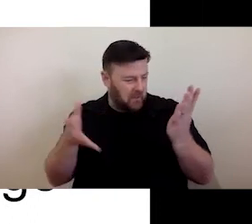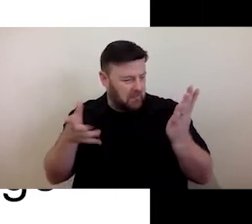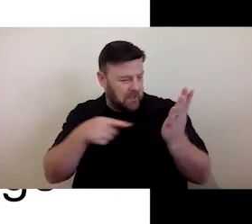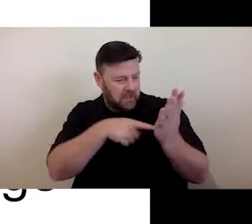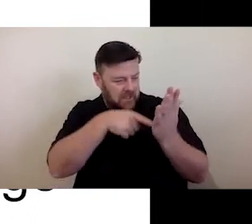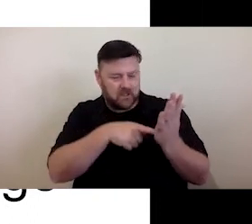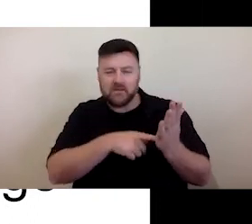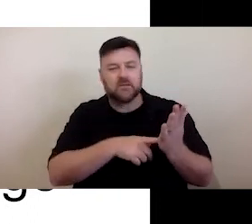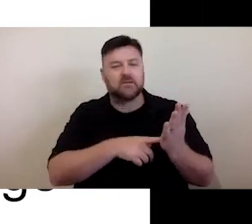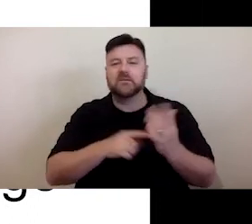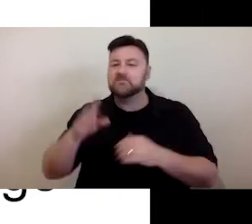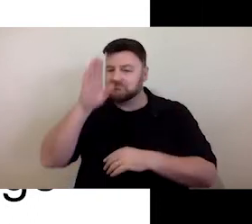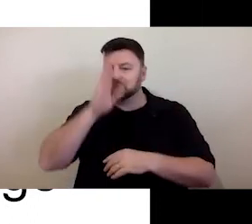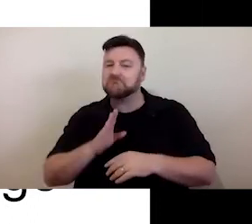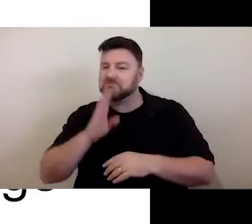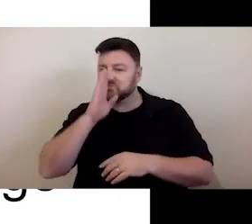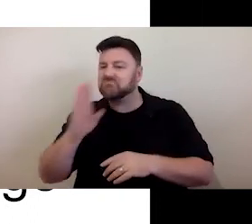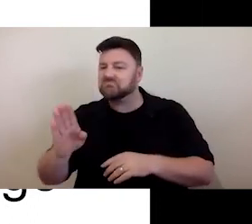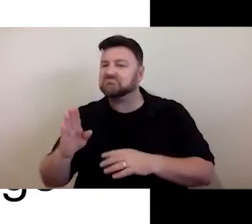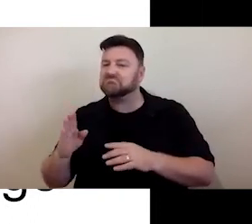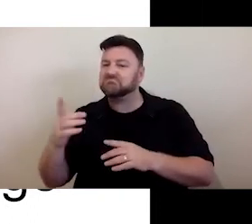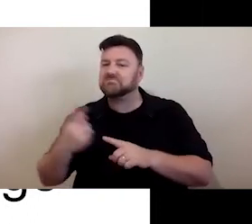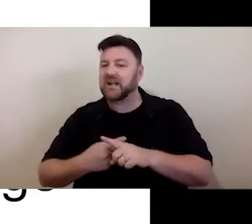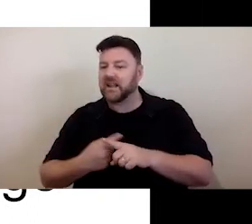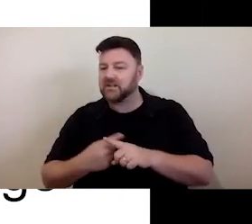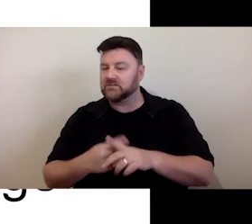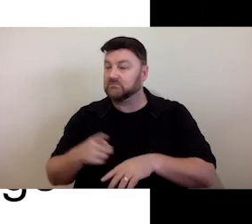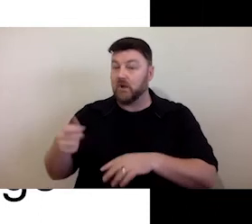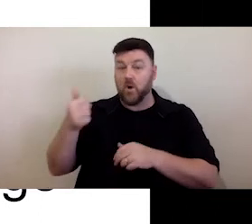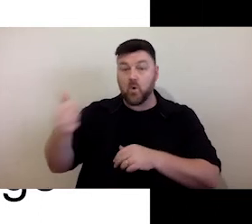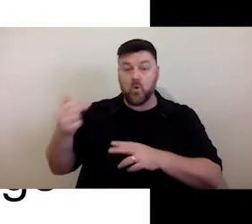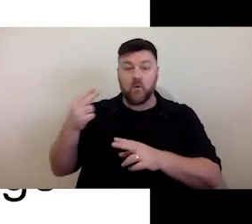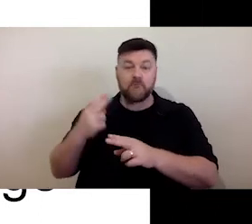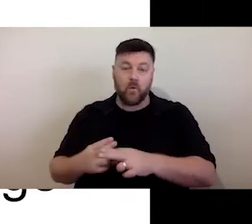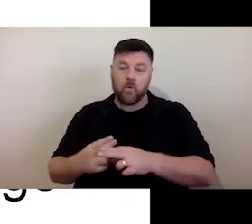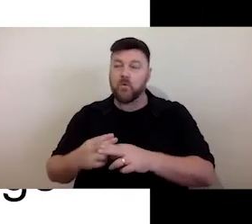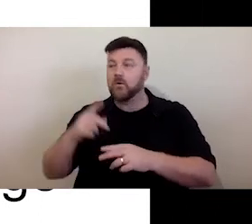Again, this assists people at various stages of English